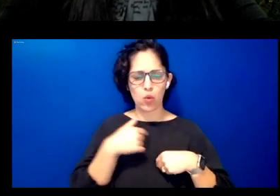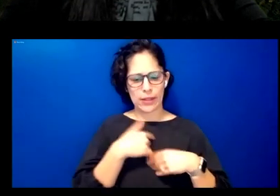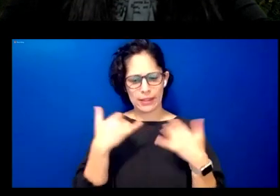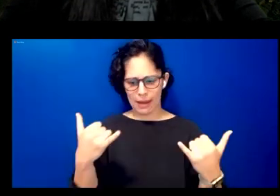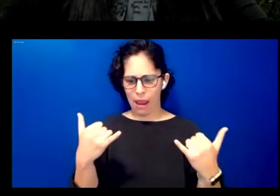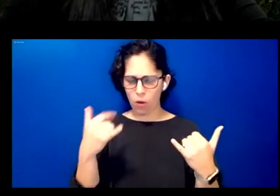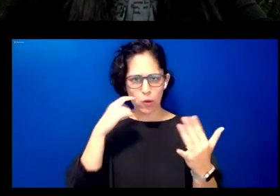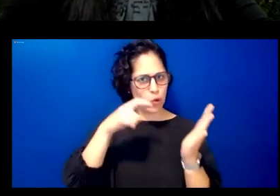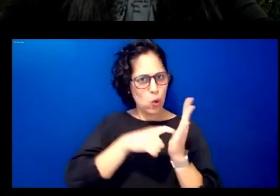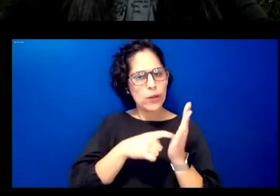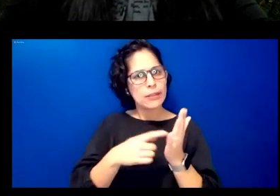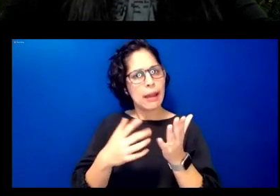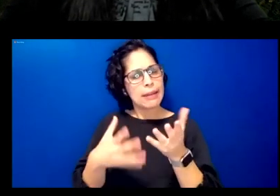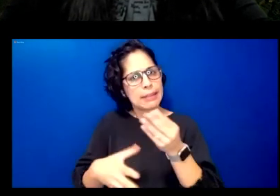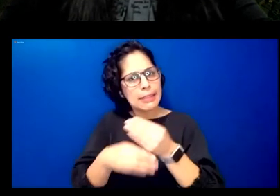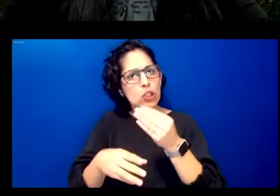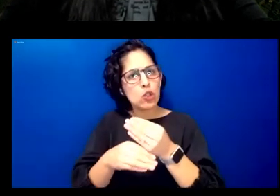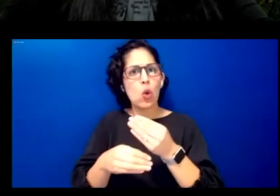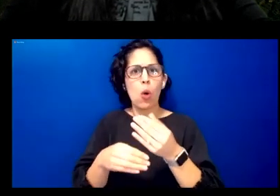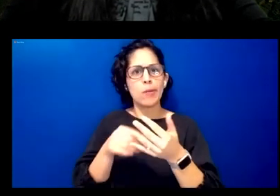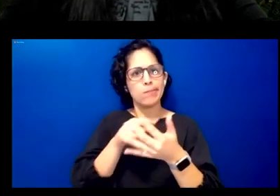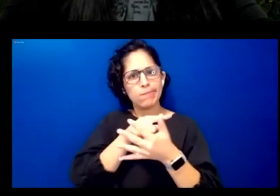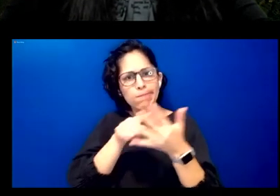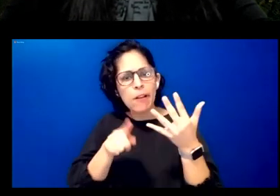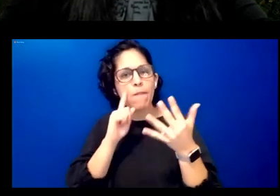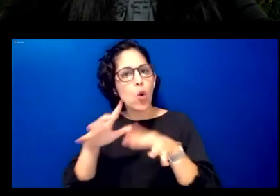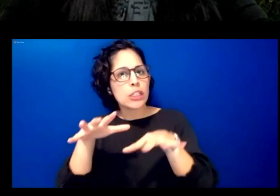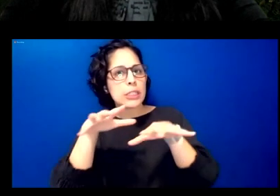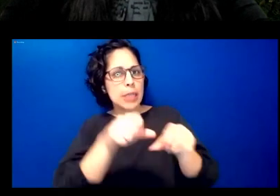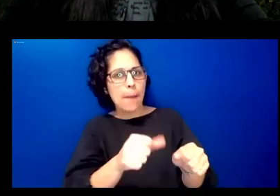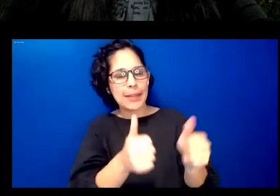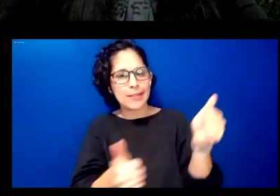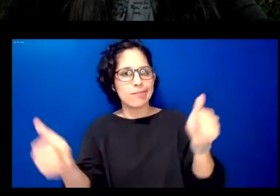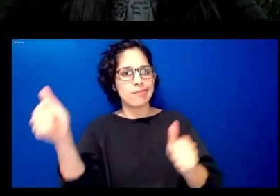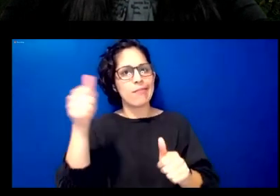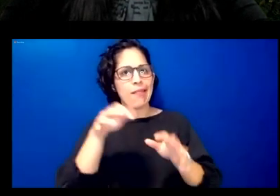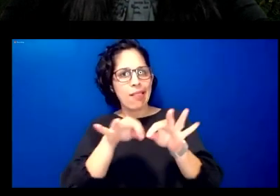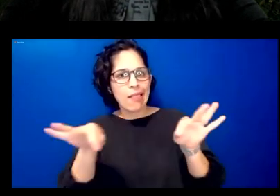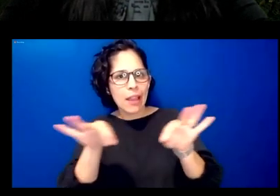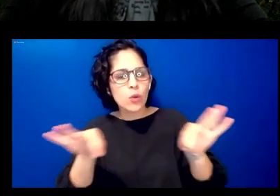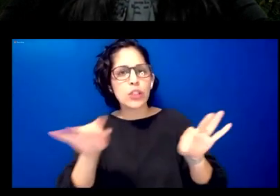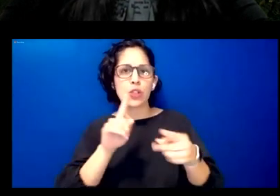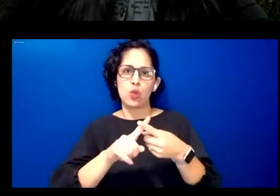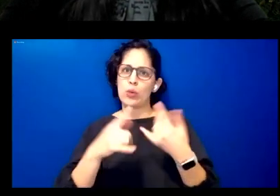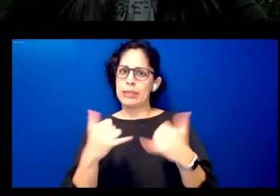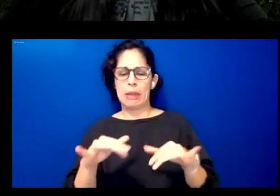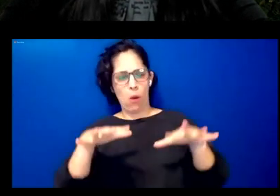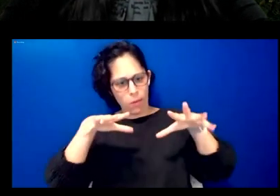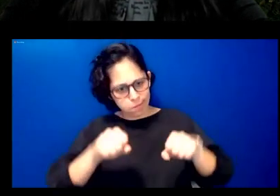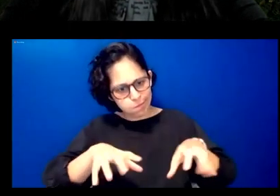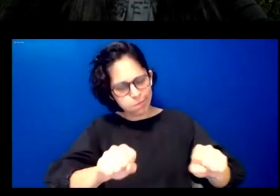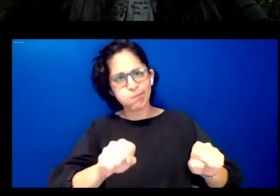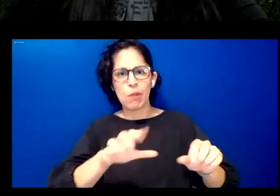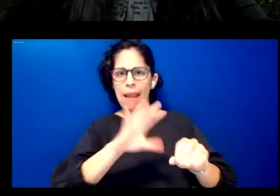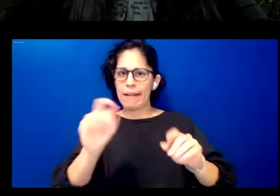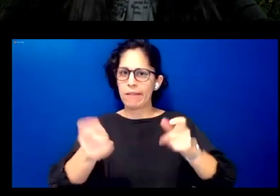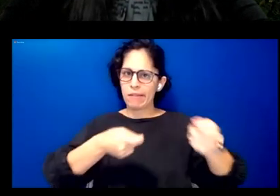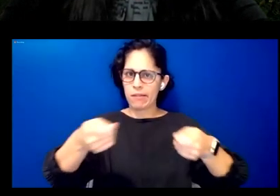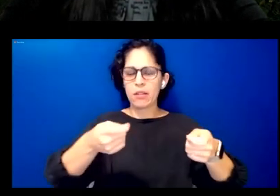domains for dominant settler languages to occupy overtake and colonize thereby reoccupying